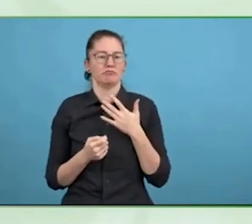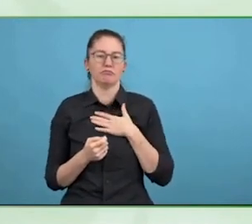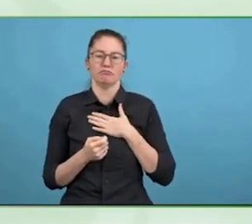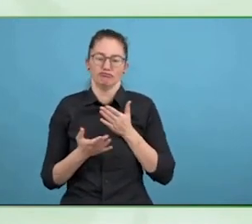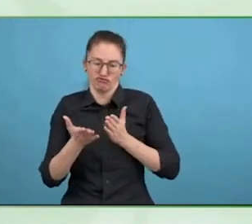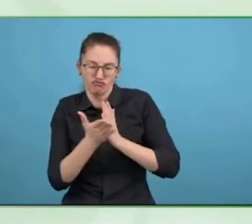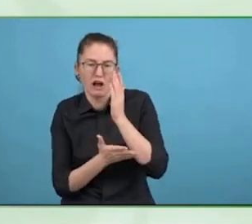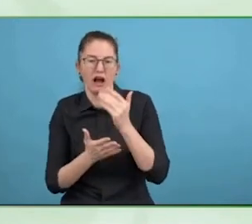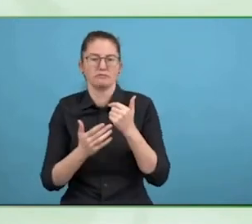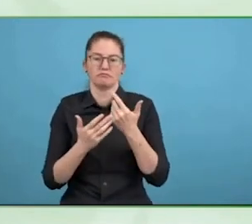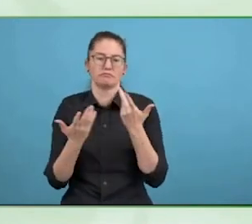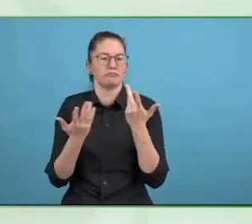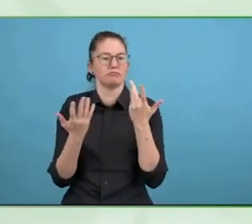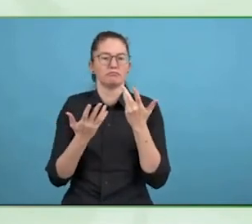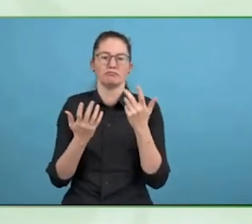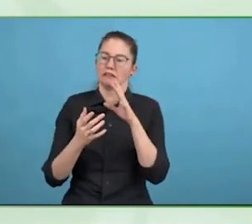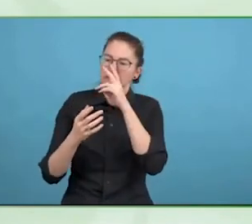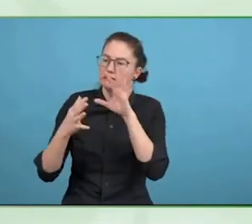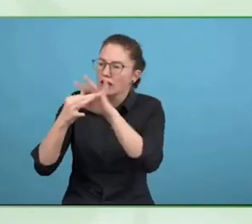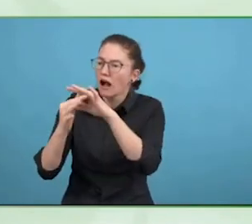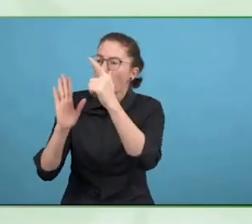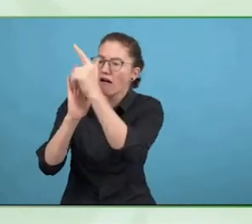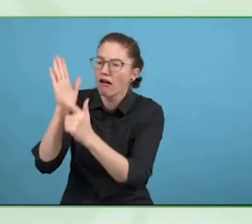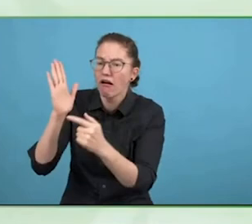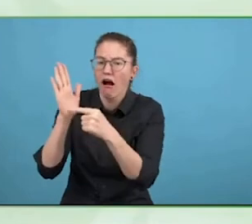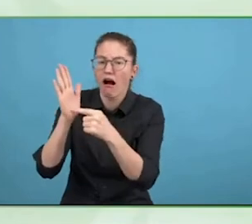provide access to the support that somebody needs.